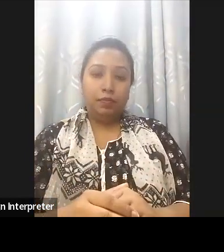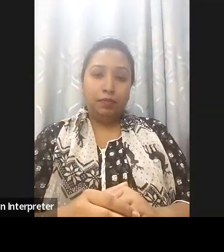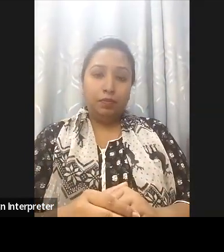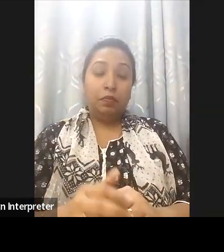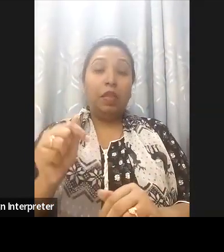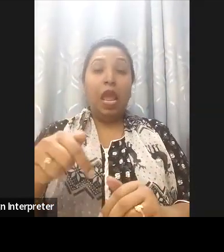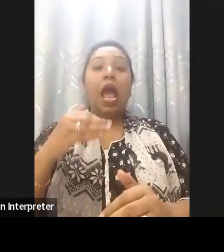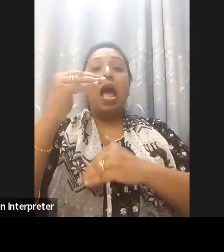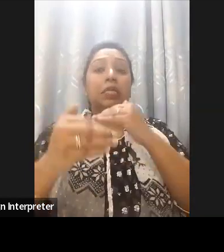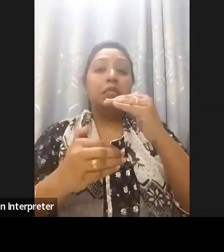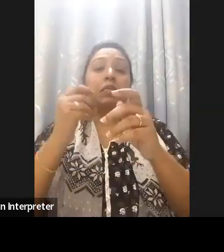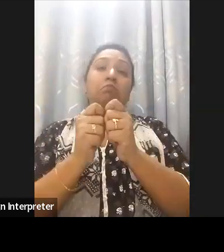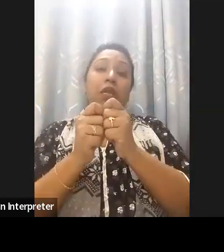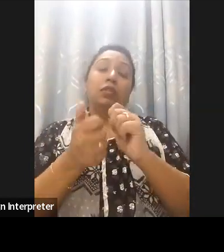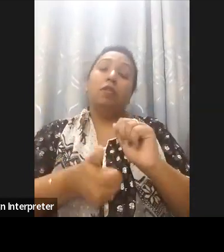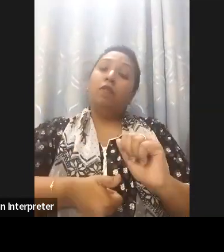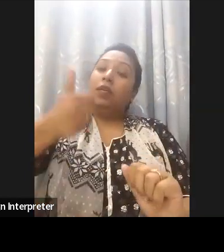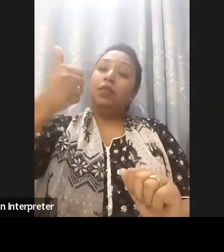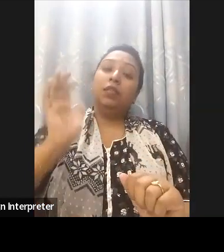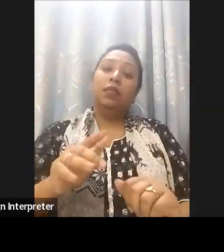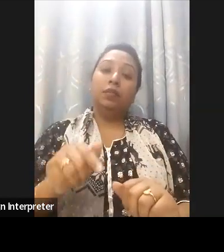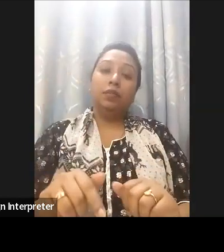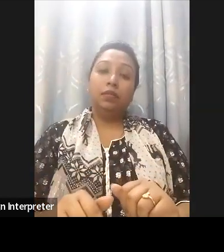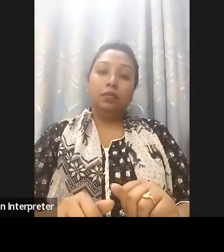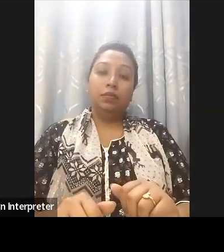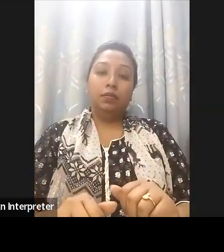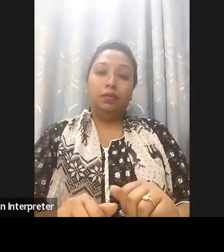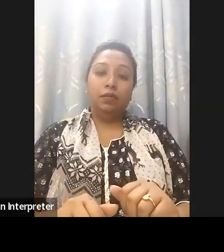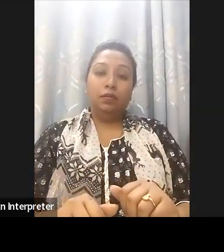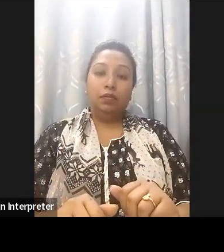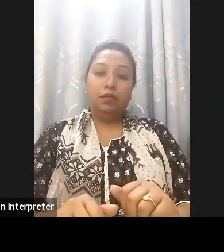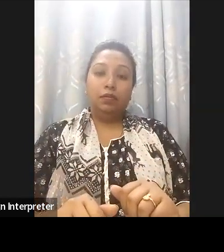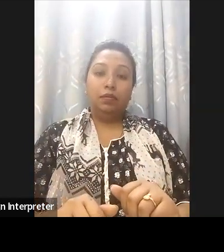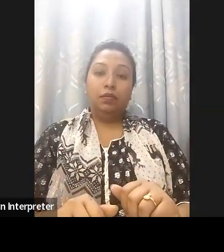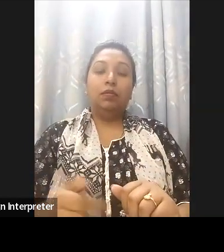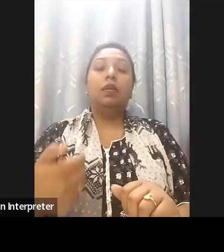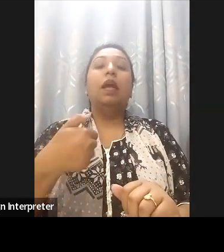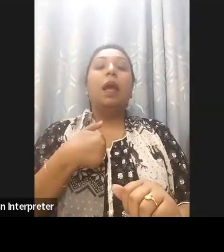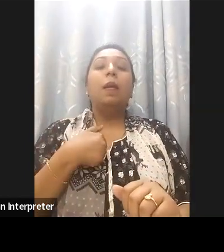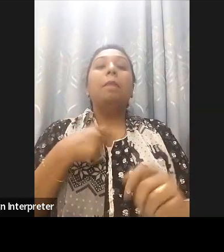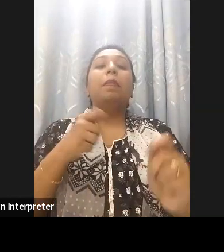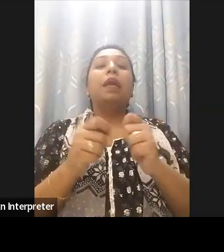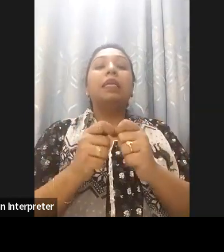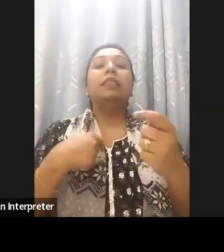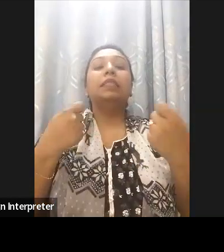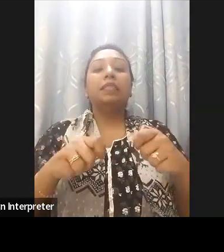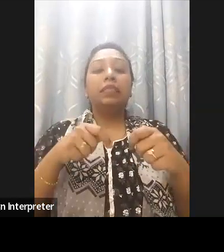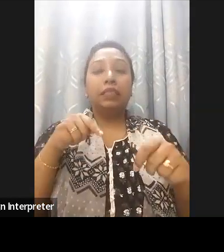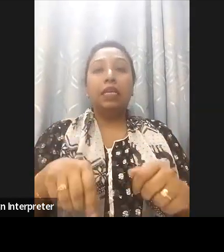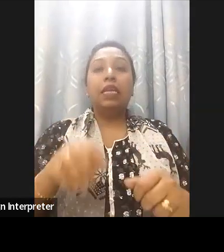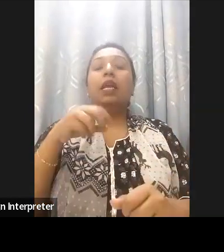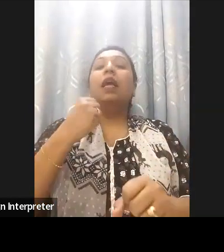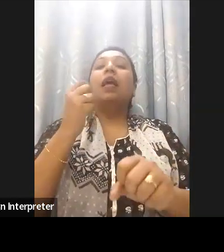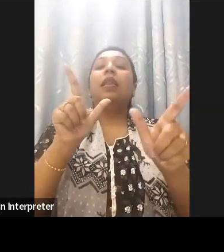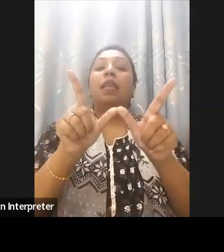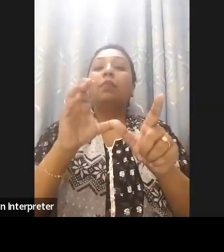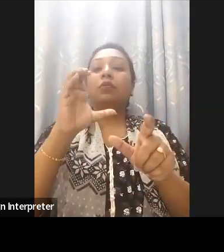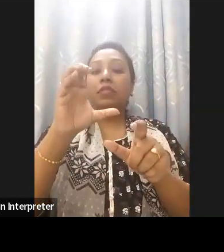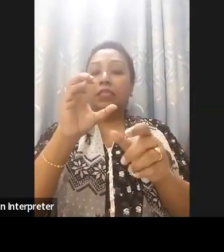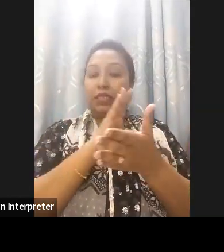remarkable and we are trying to achieve WCAG 2.0 a level in all of our digital services